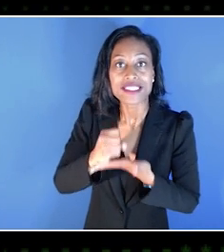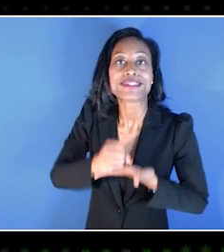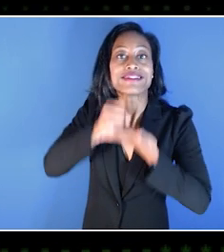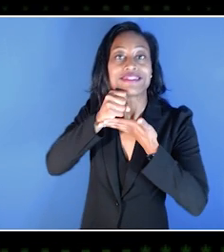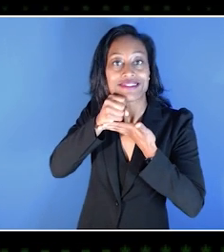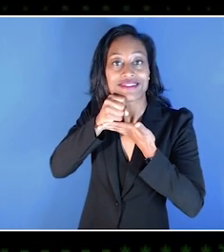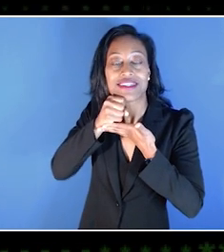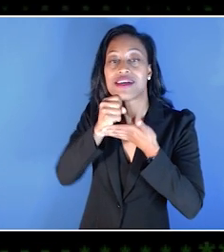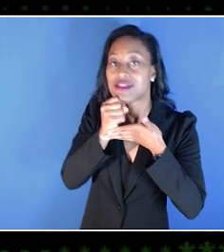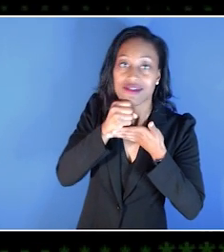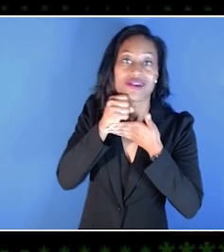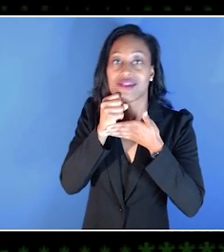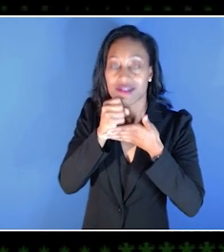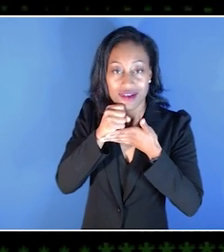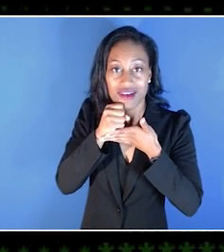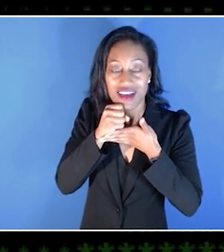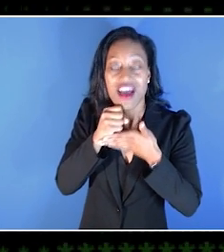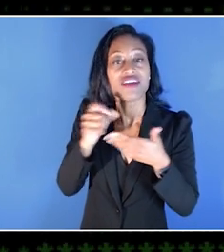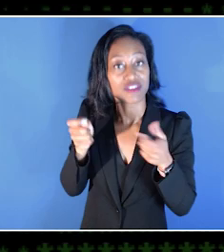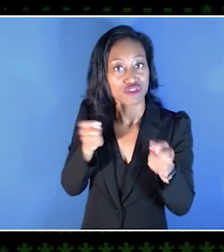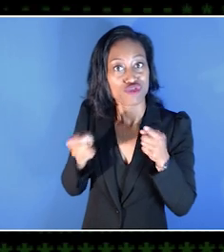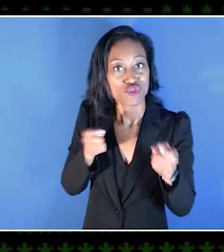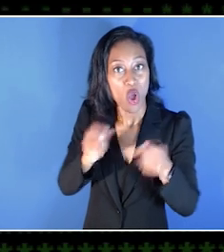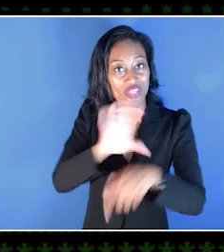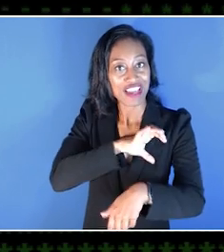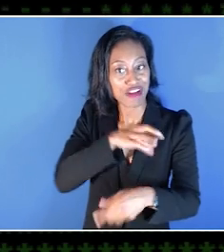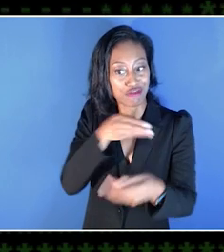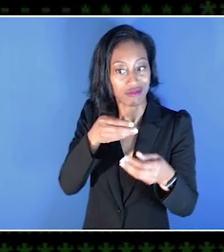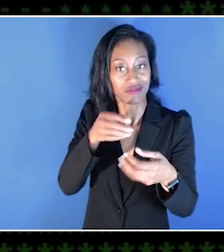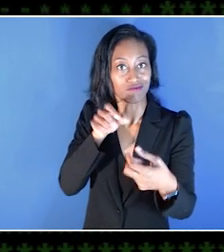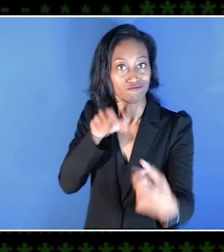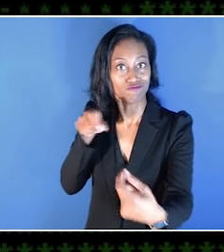and they can use either their jaw movement or their head movement to control the character in the game.